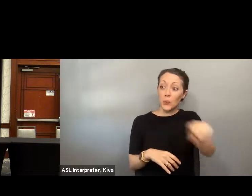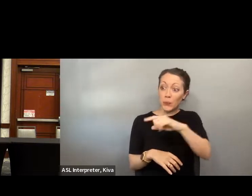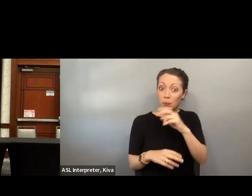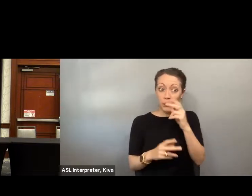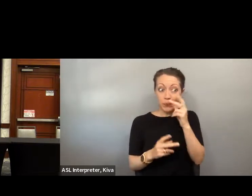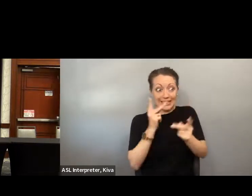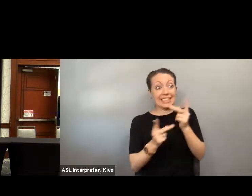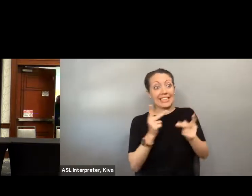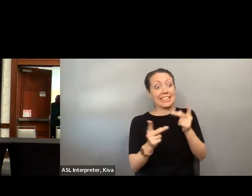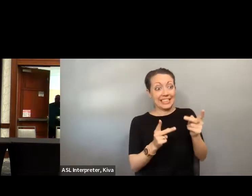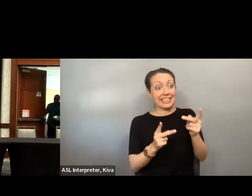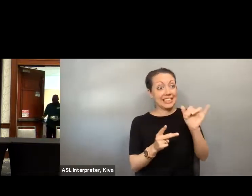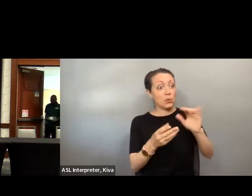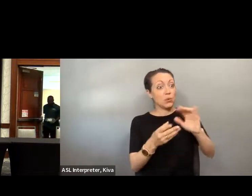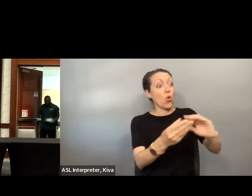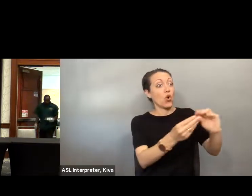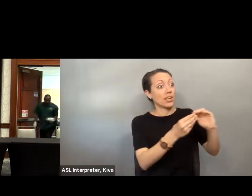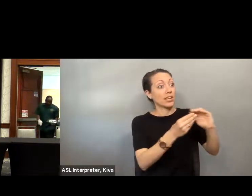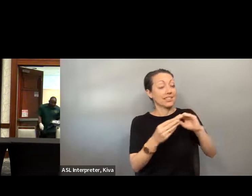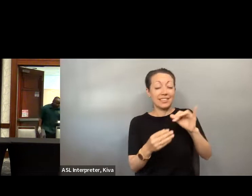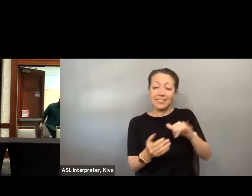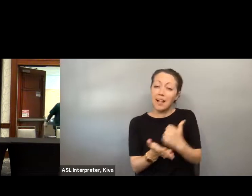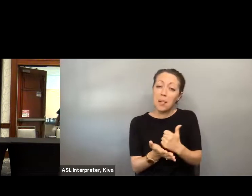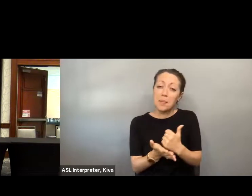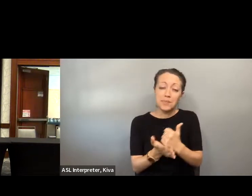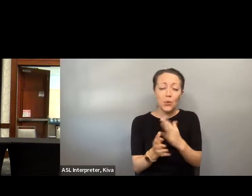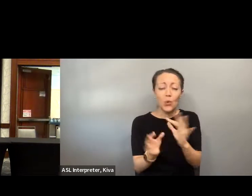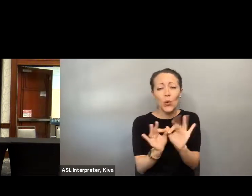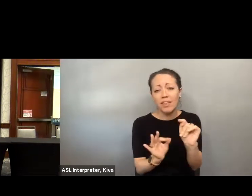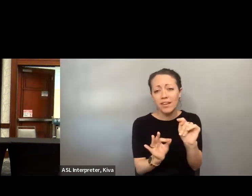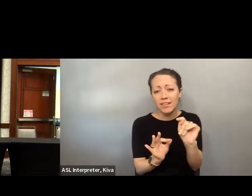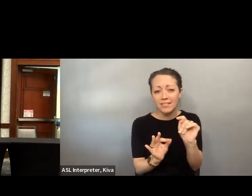tell you that I am certainly with you in that journey. I